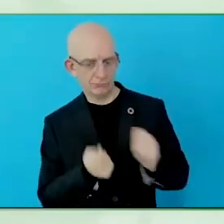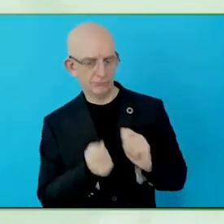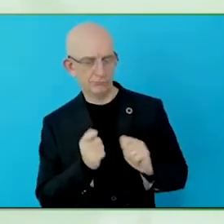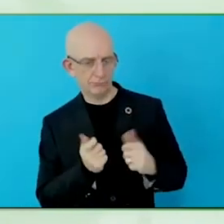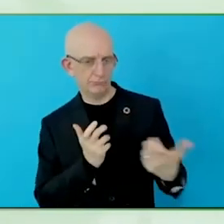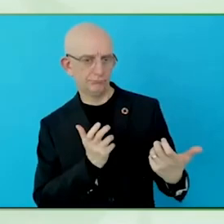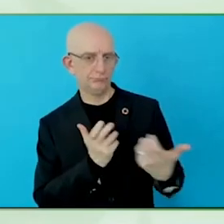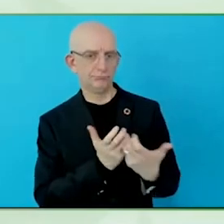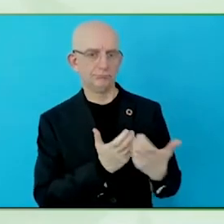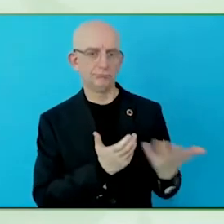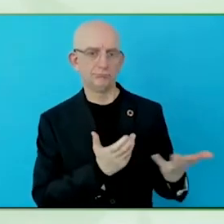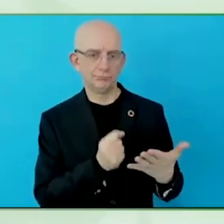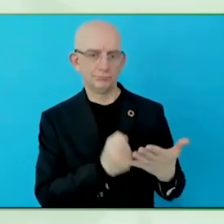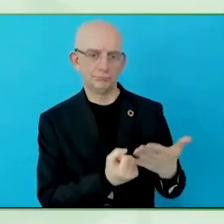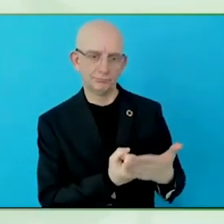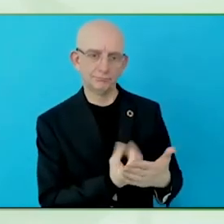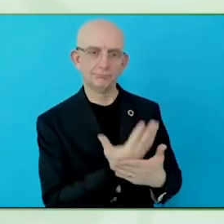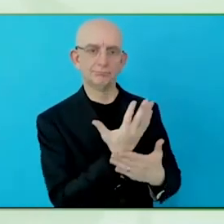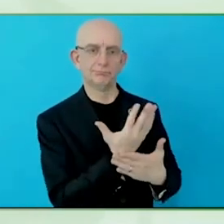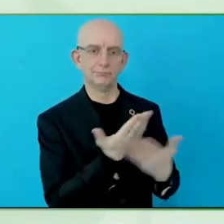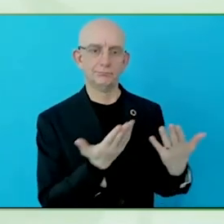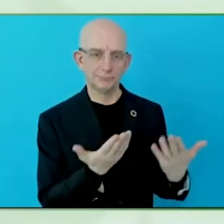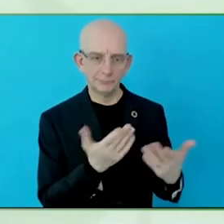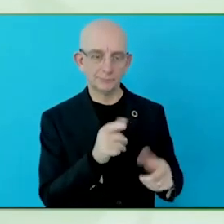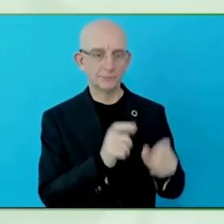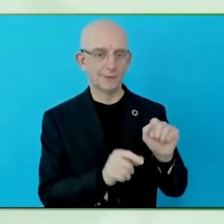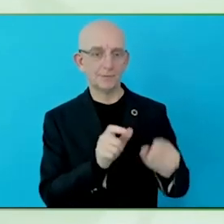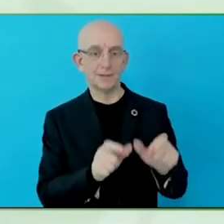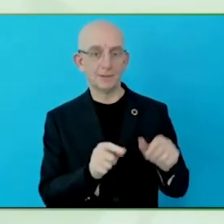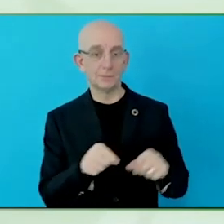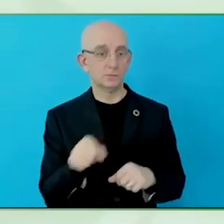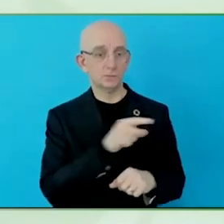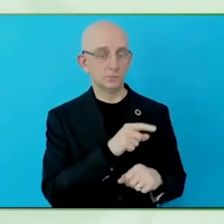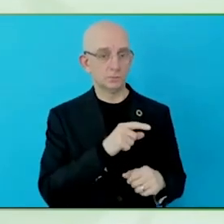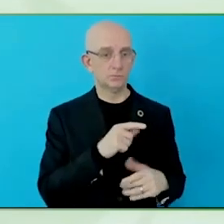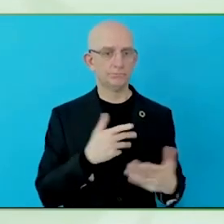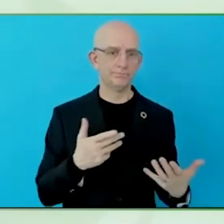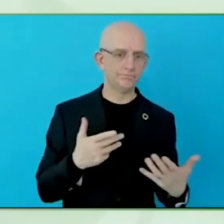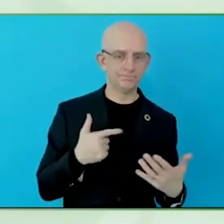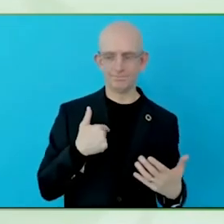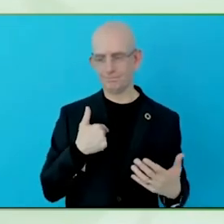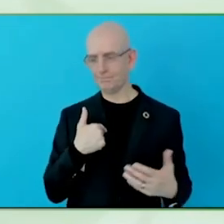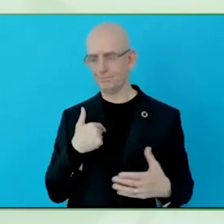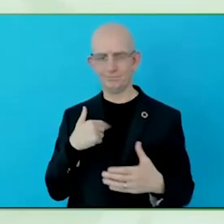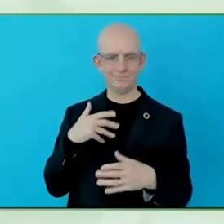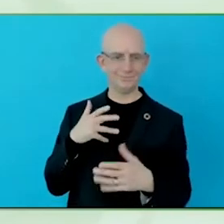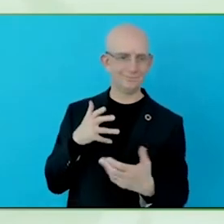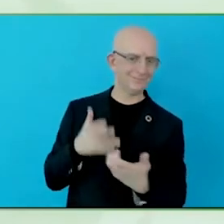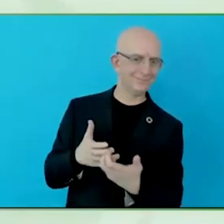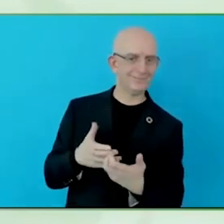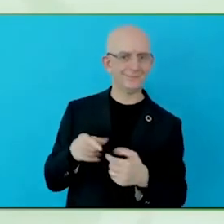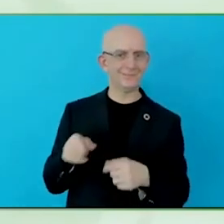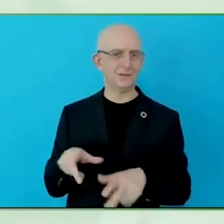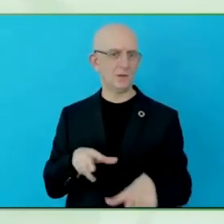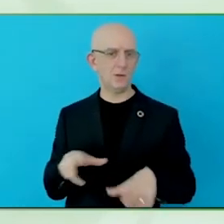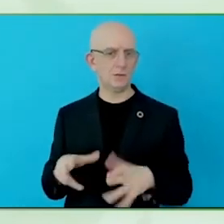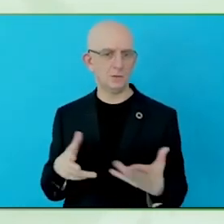If you work in a large corporate, you have to have a sort of independence. You can depend on your manager a bit.